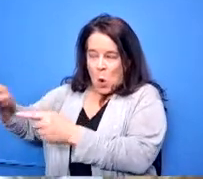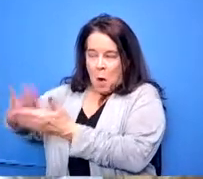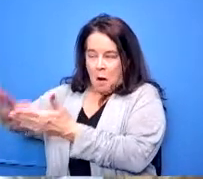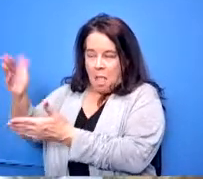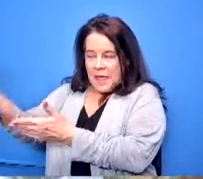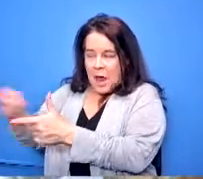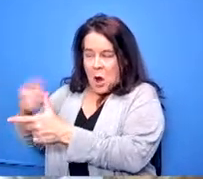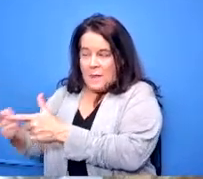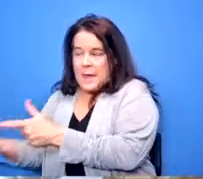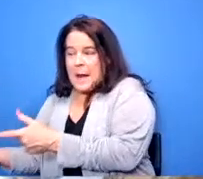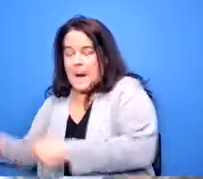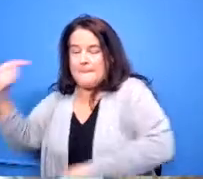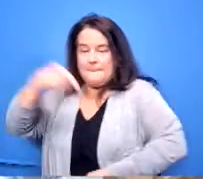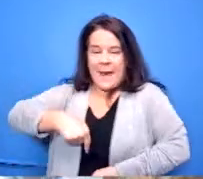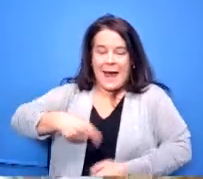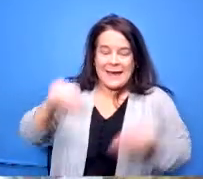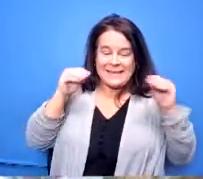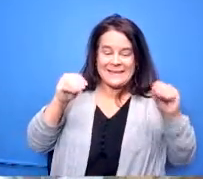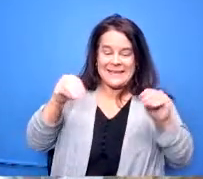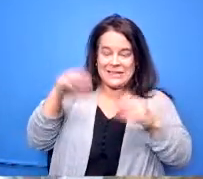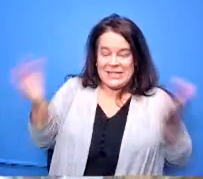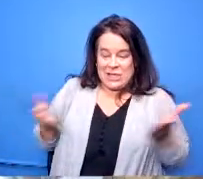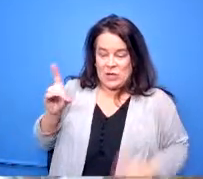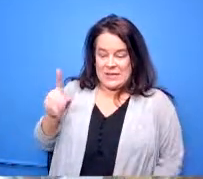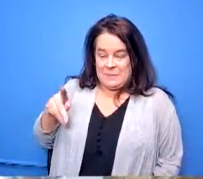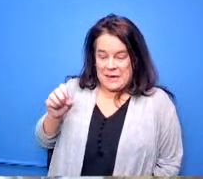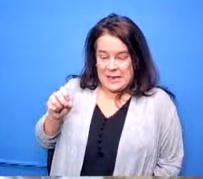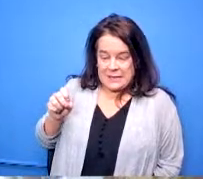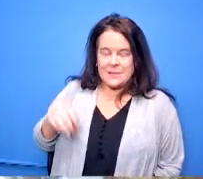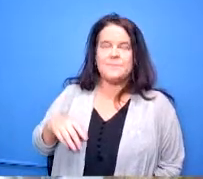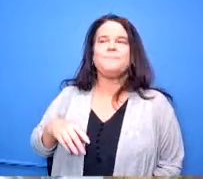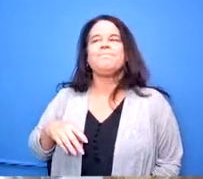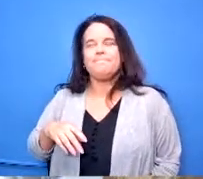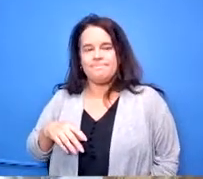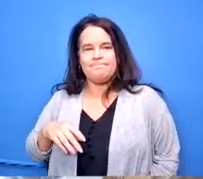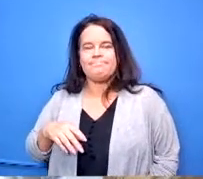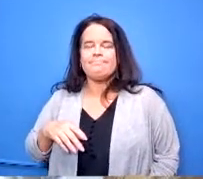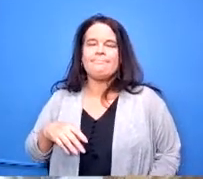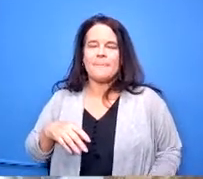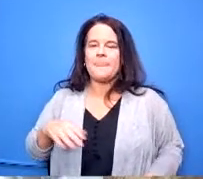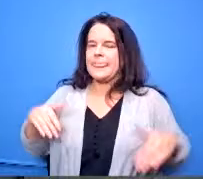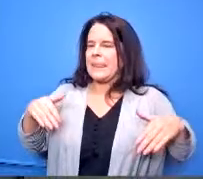we've talked about that and we've um uh actually not put anything on paper yet